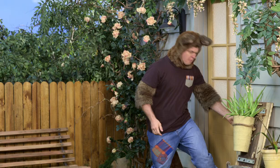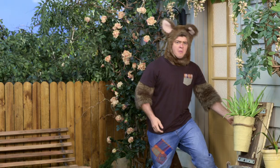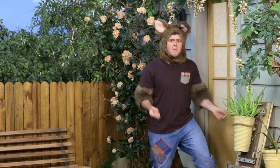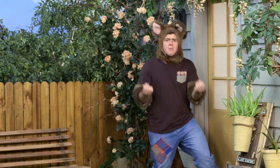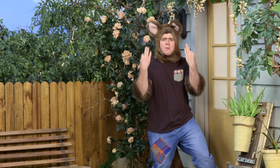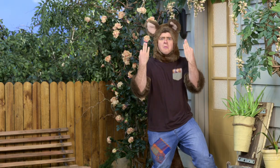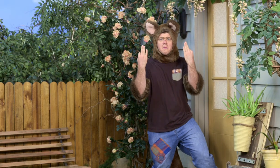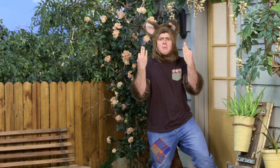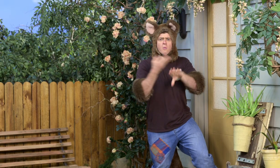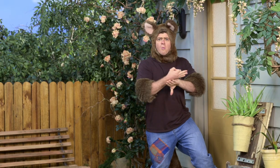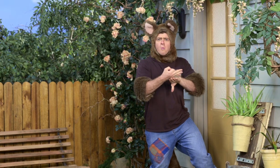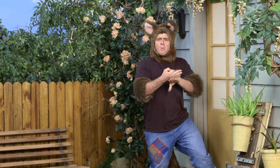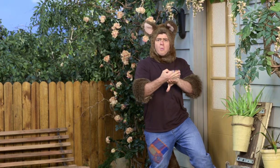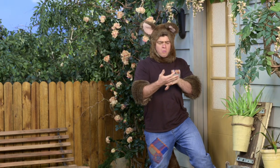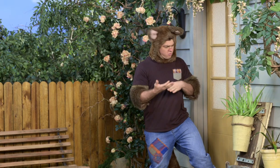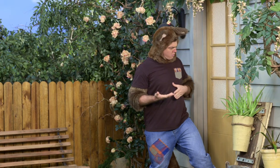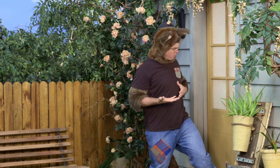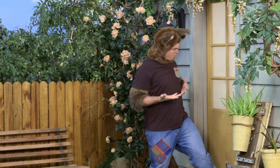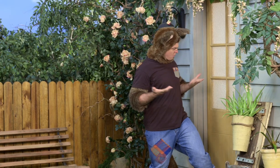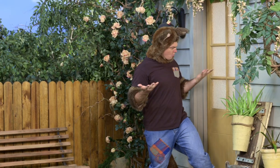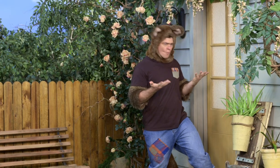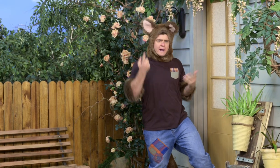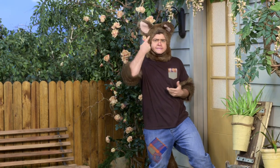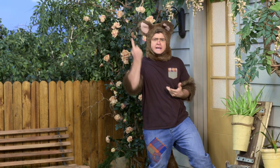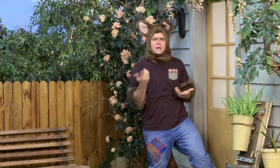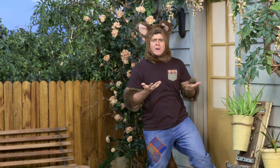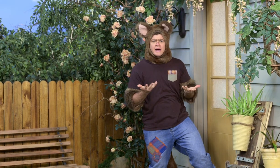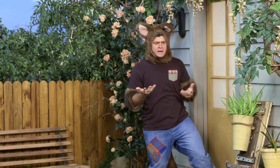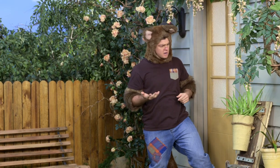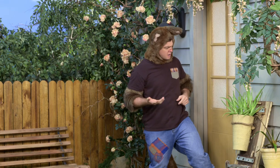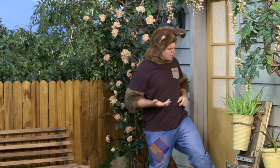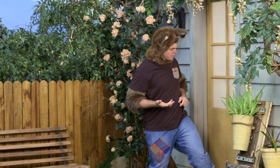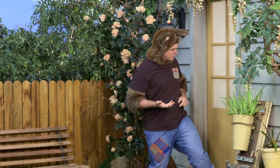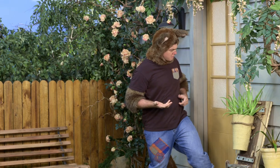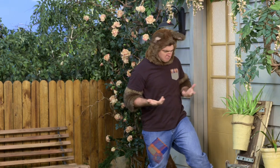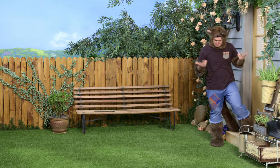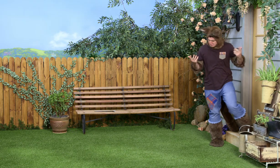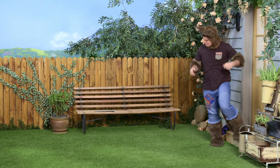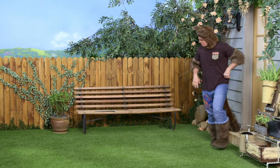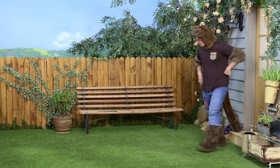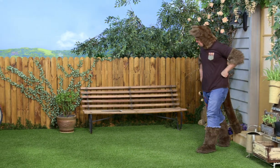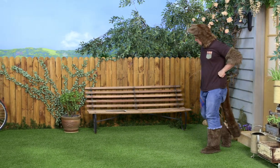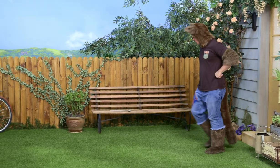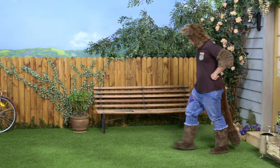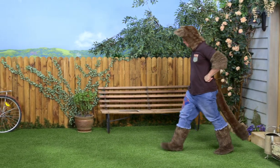Hmm. She's not in there. I wonder where she could be. Hmm.